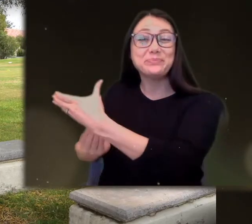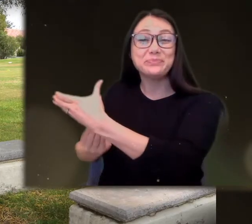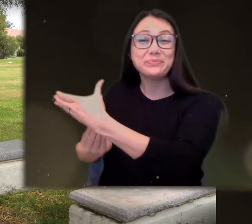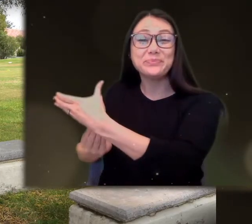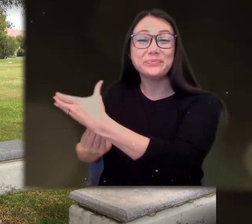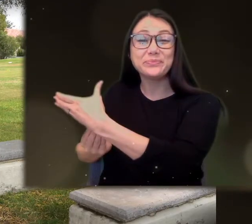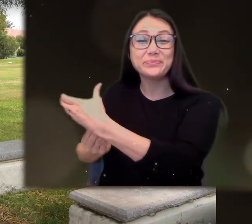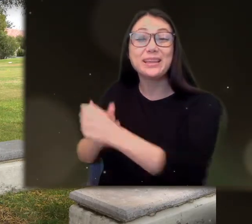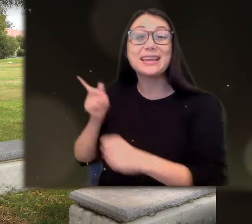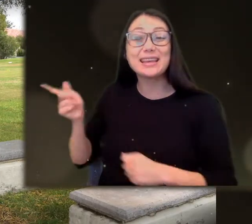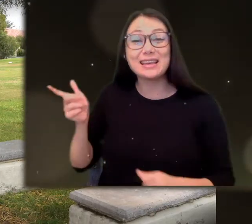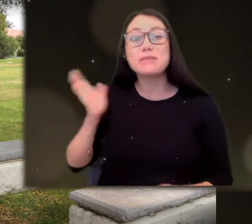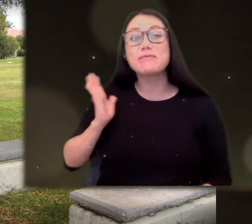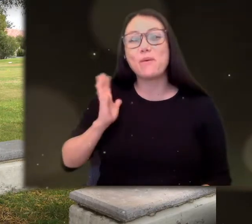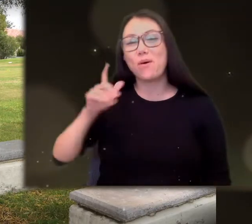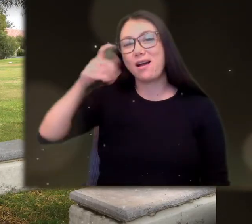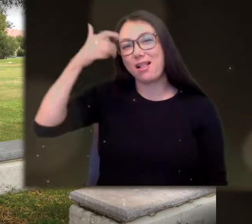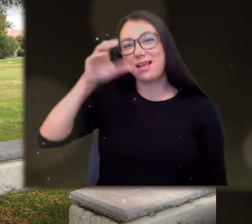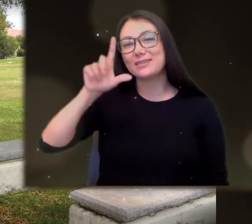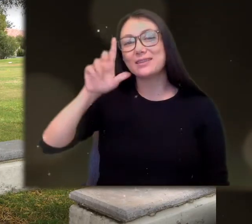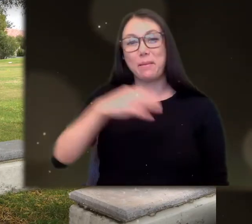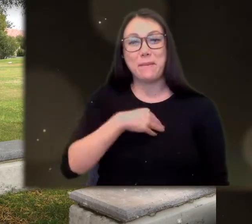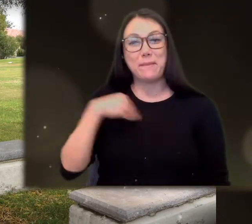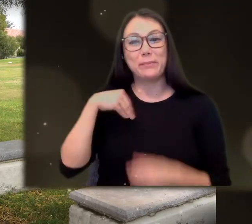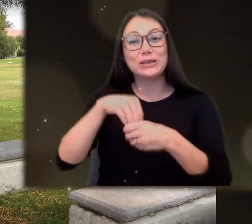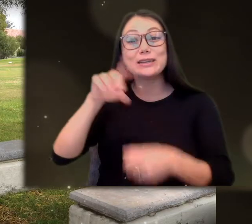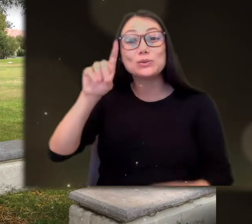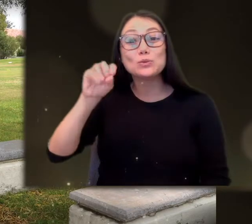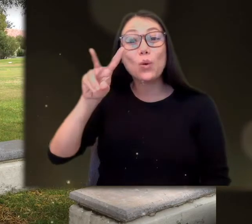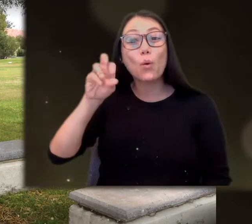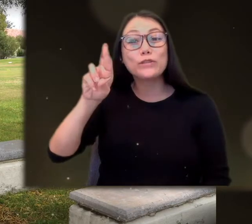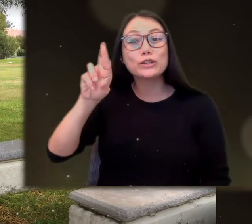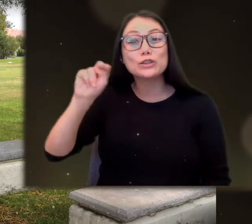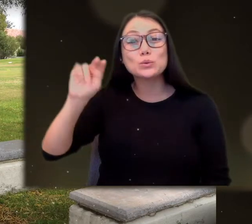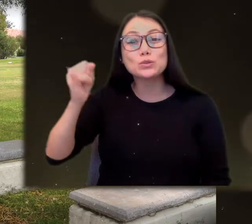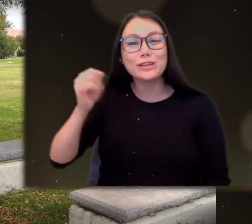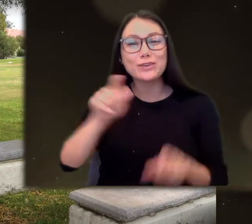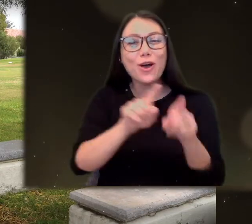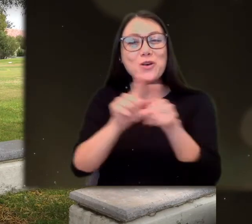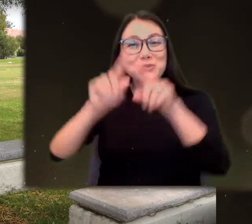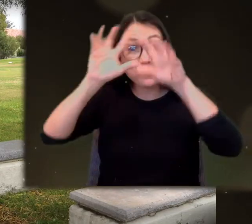LET HIM REST IN PEACE WAS A LIONS CLUB MEMBER IN DOVER NEW JERSEY AND ALSO WAS A PRESIDENT